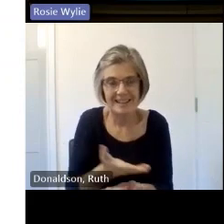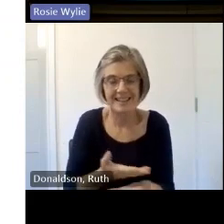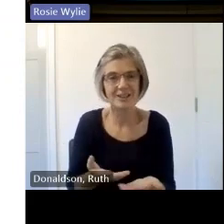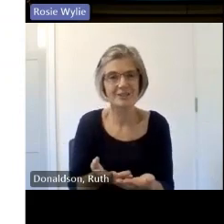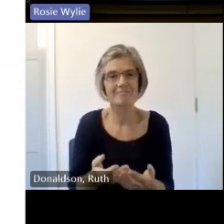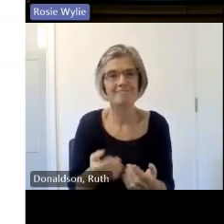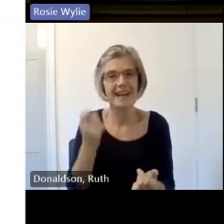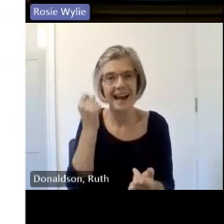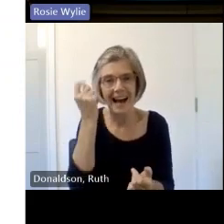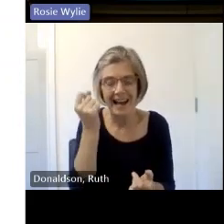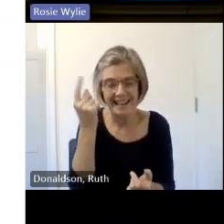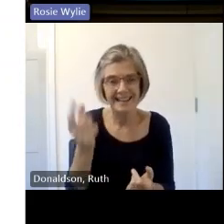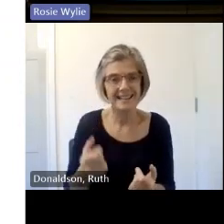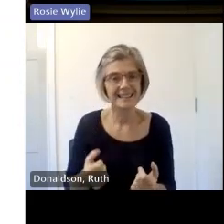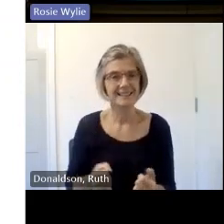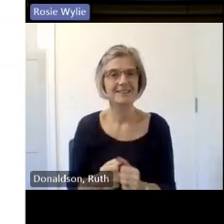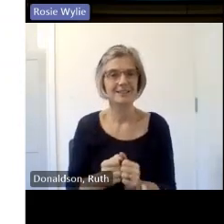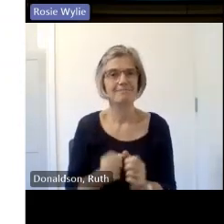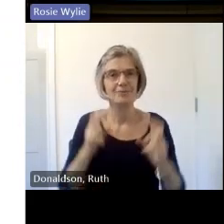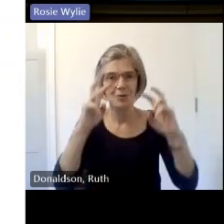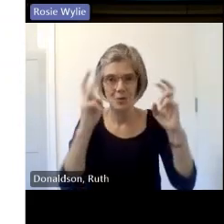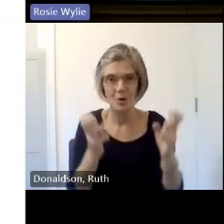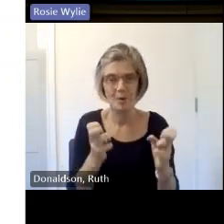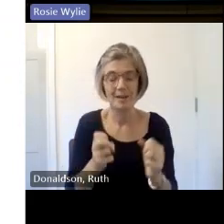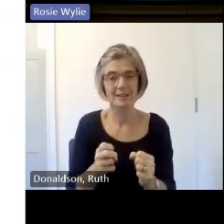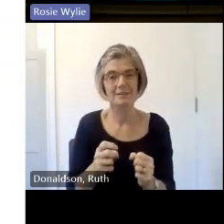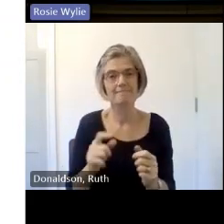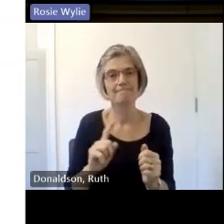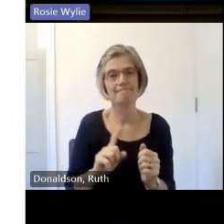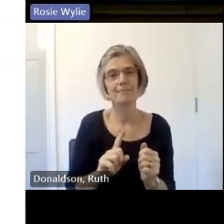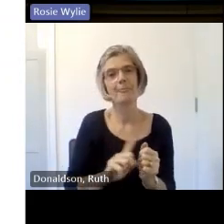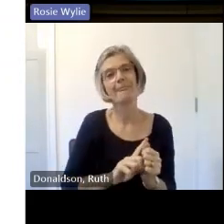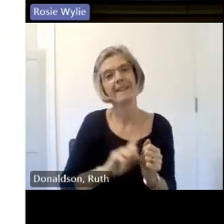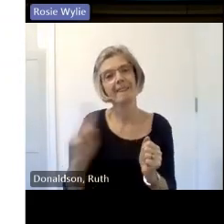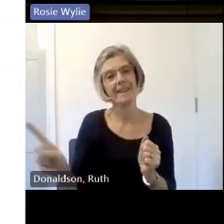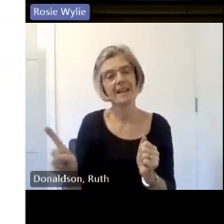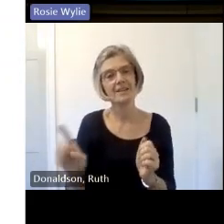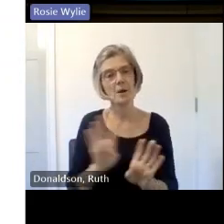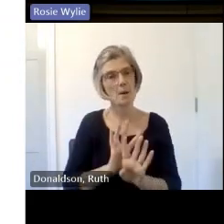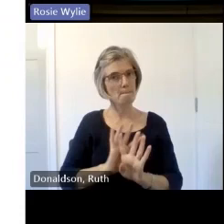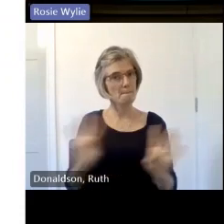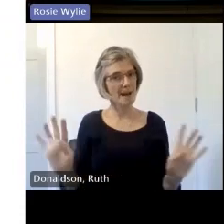going to be a panel later on so there'll be Q&As at the end of each speaking session but also you